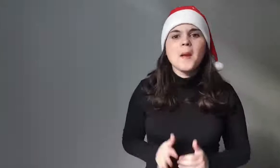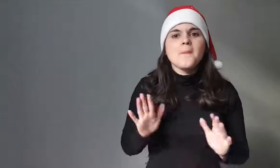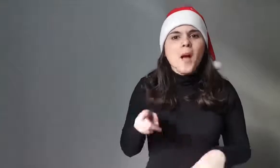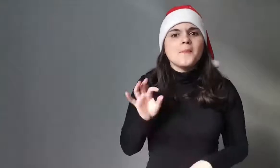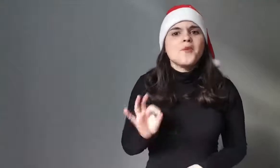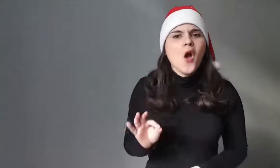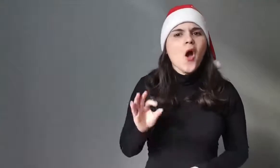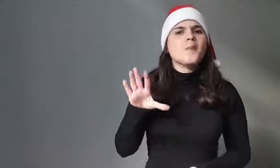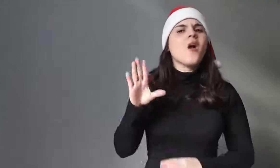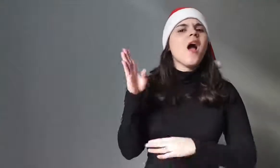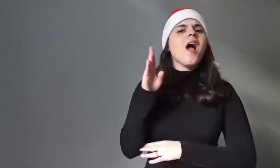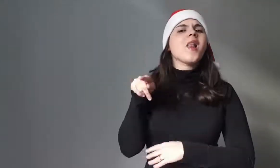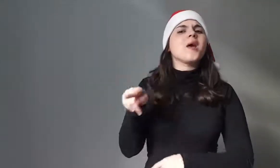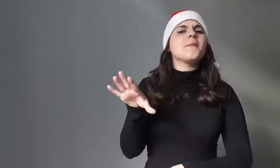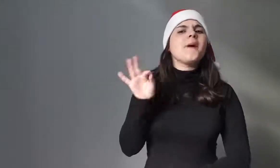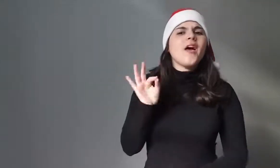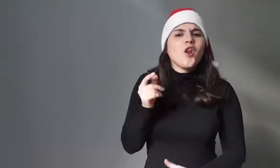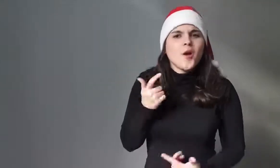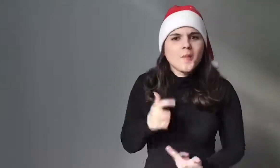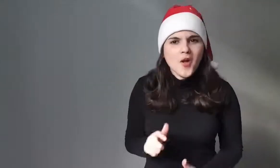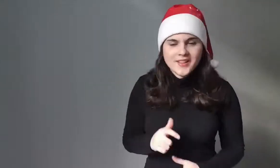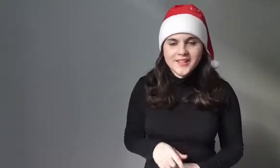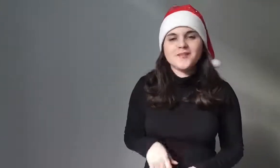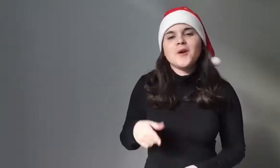But why the tree?